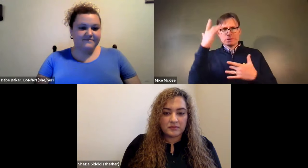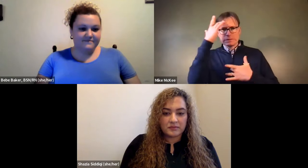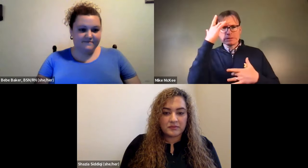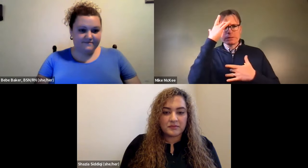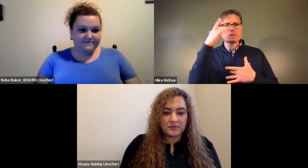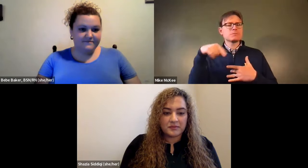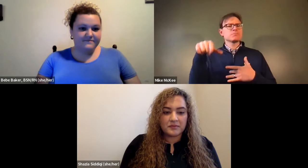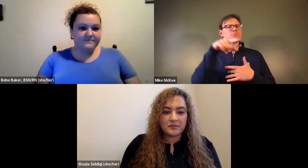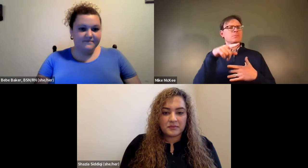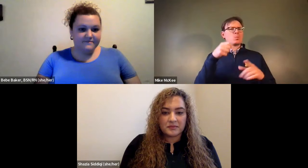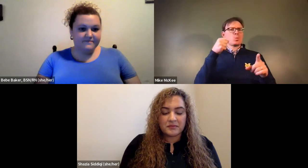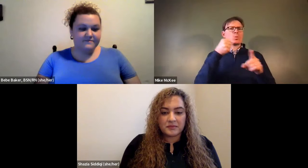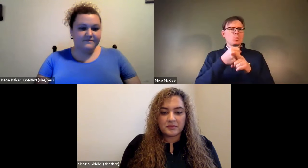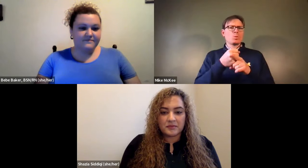James Cech: heart attacks, heart disease.